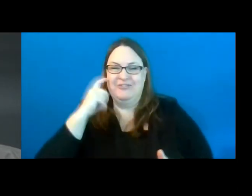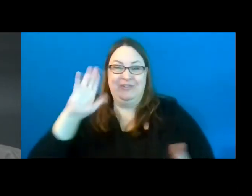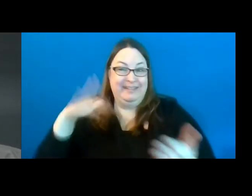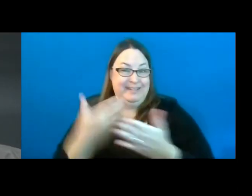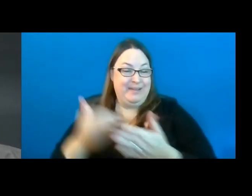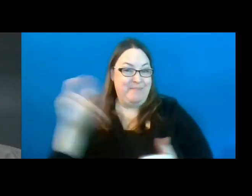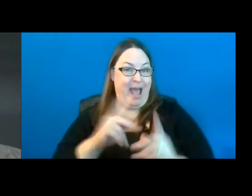he was successful.